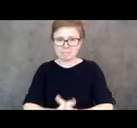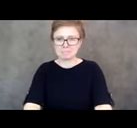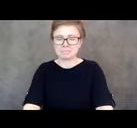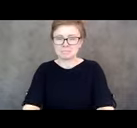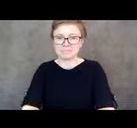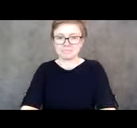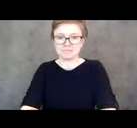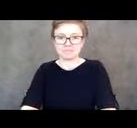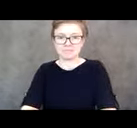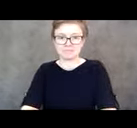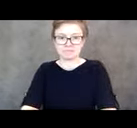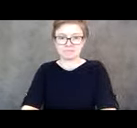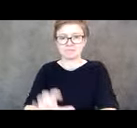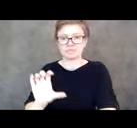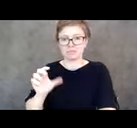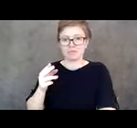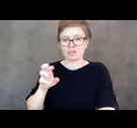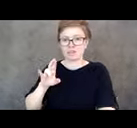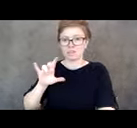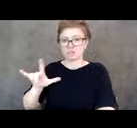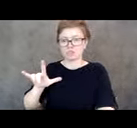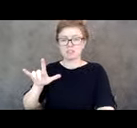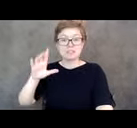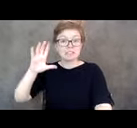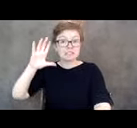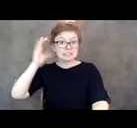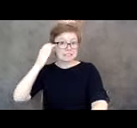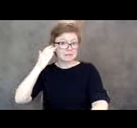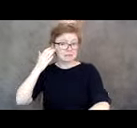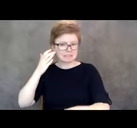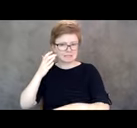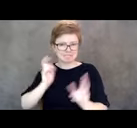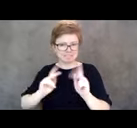Or just turn up the vol, a lot of people were noting that they couldn't hear it, so I just wanted to make sure that you.